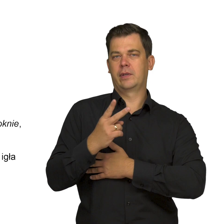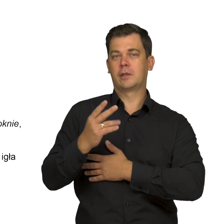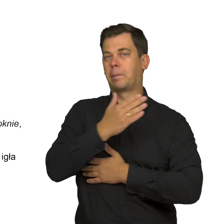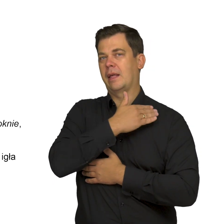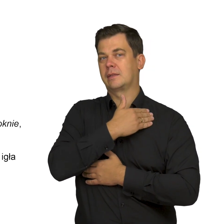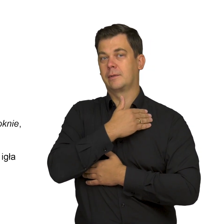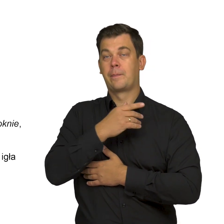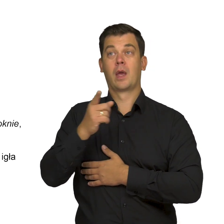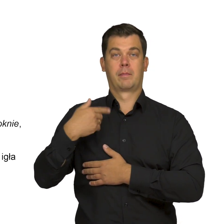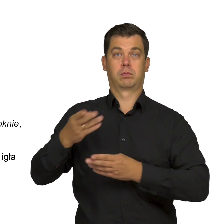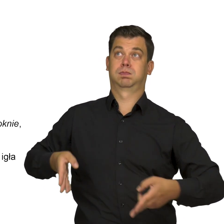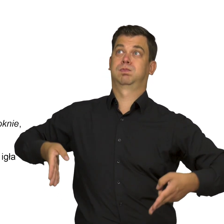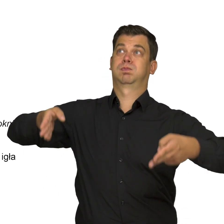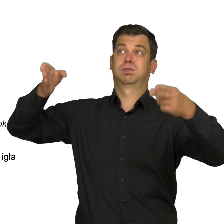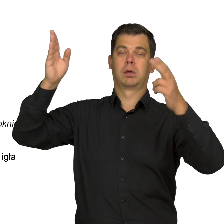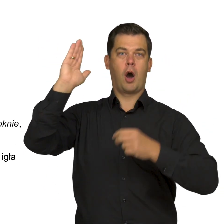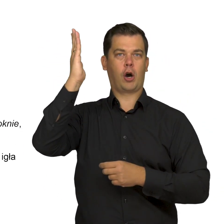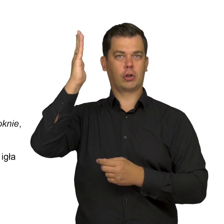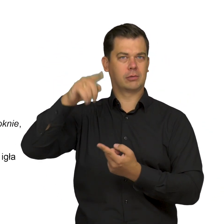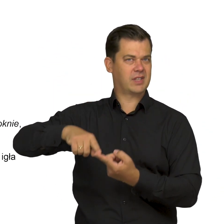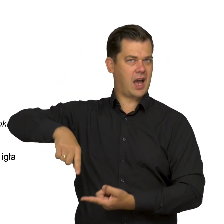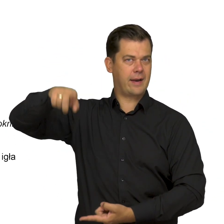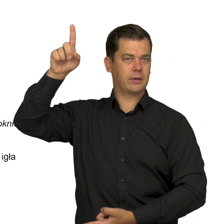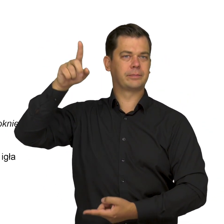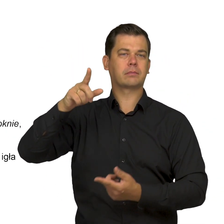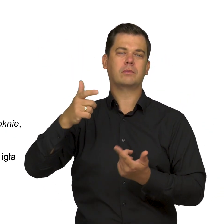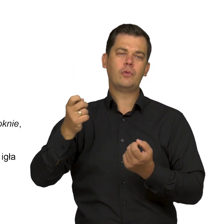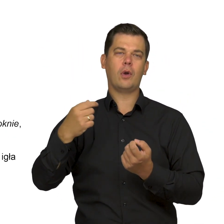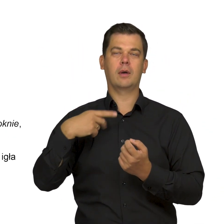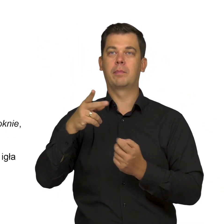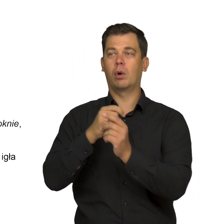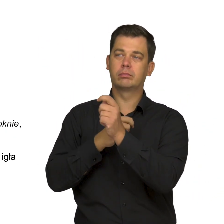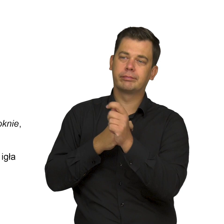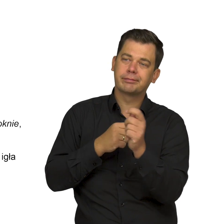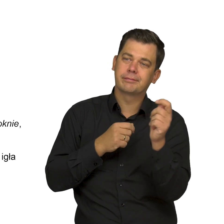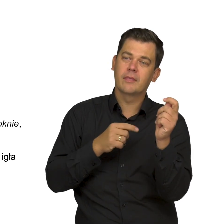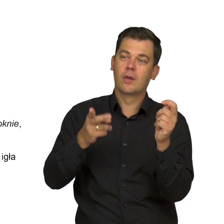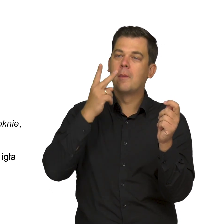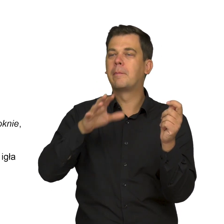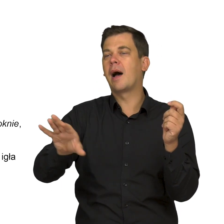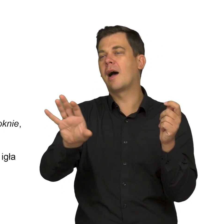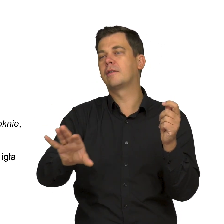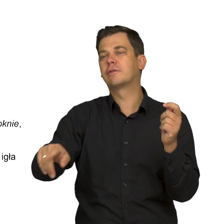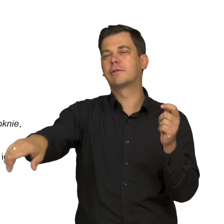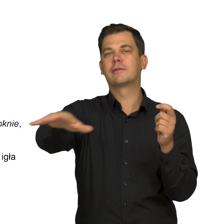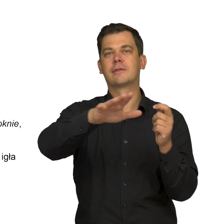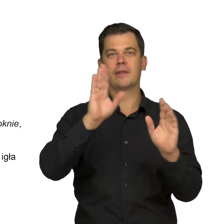She approached a large window, which begins at floor level. Having drawn one of the curtains to the side, she looks at the outside world.